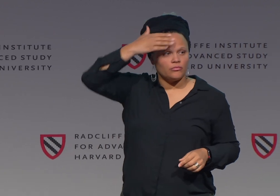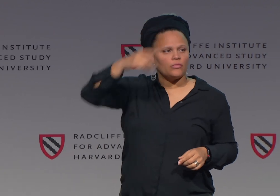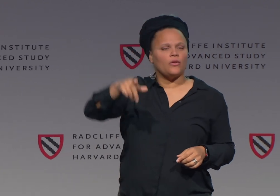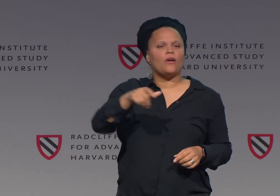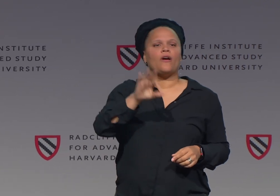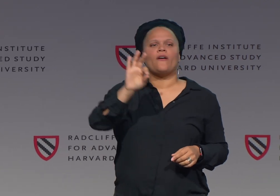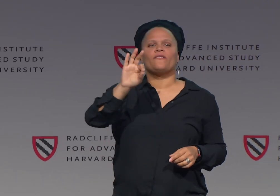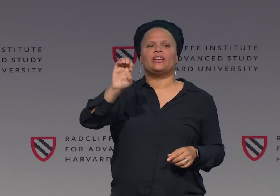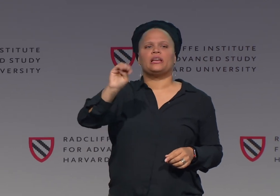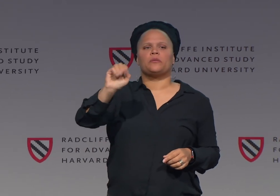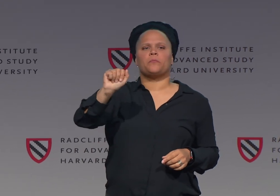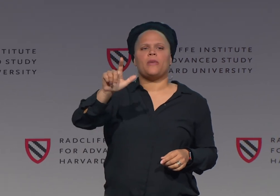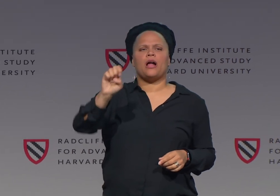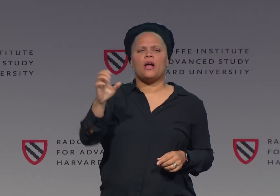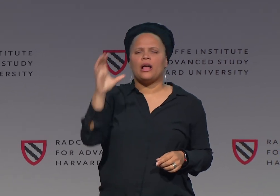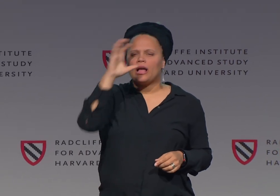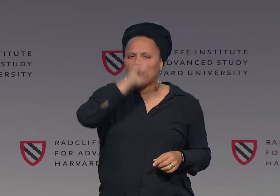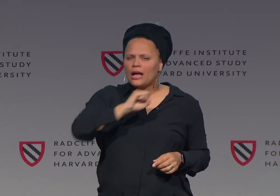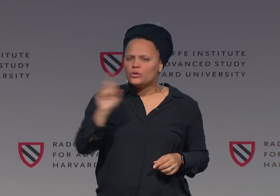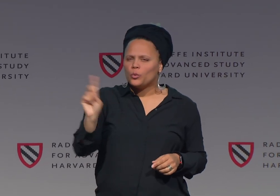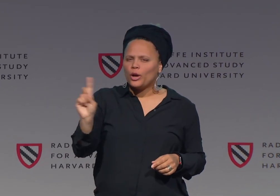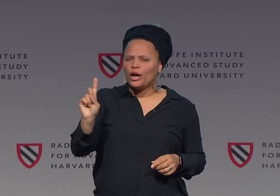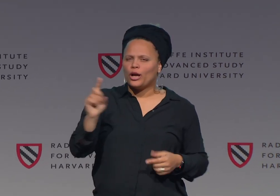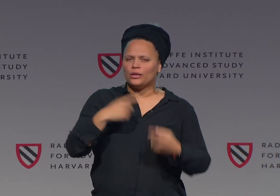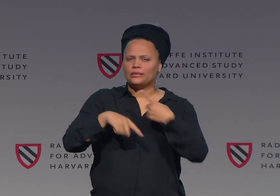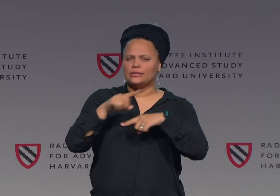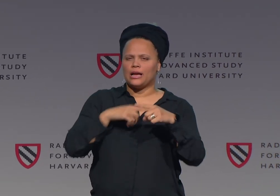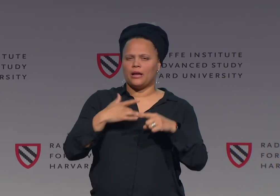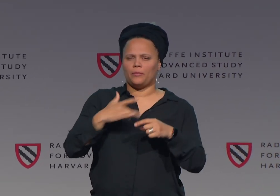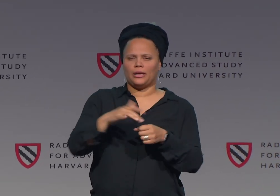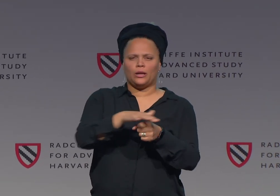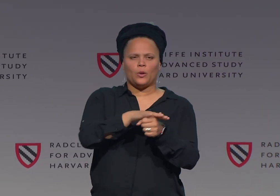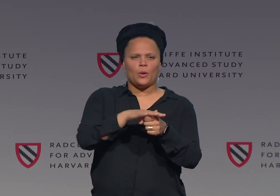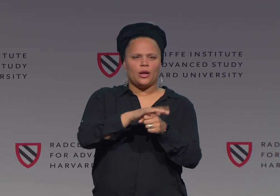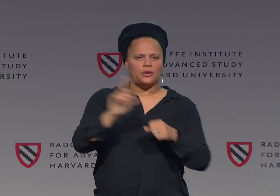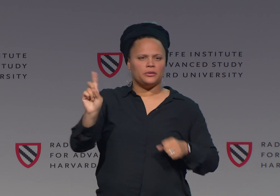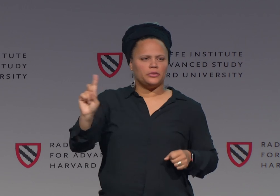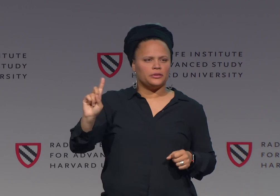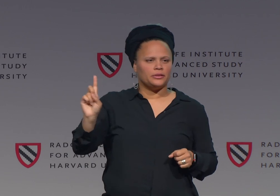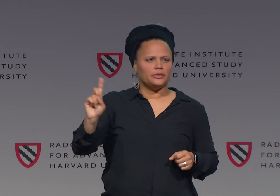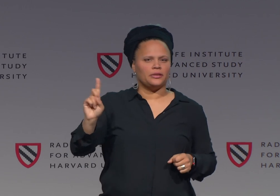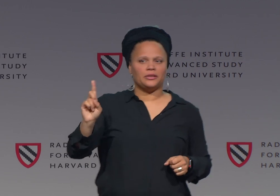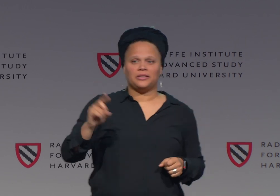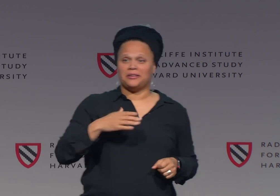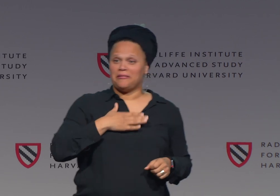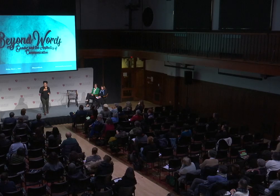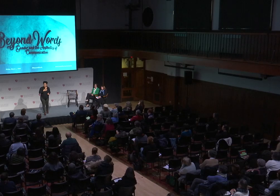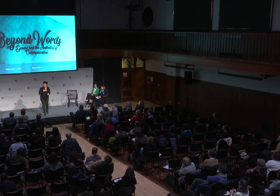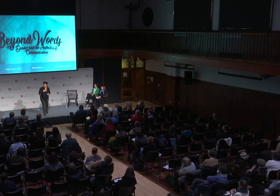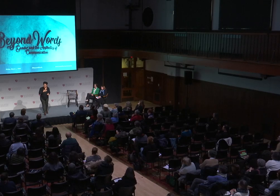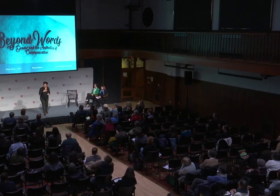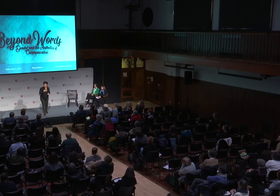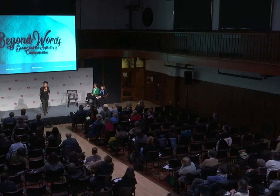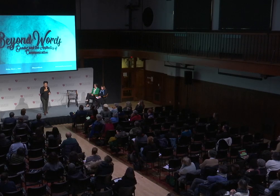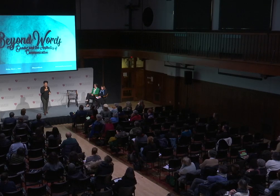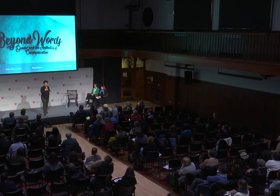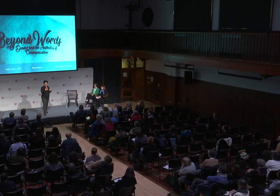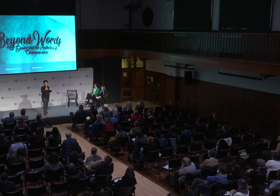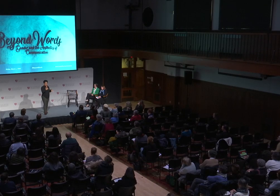But again, that orientation, that location. Now female. Any guesses what location that would be? Let me see. [INTERPOSING VOICES]